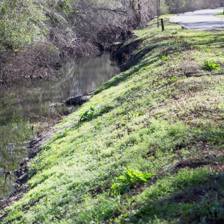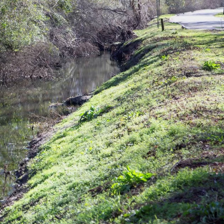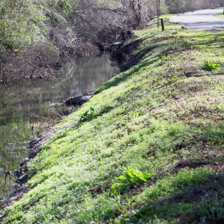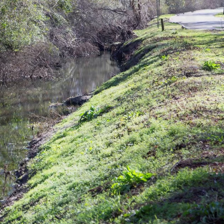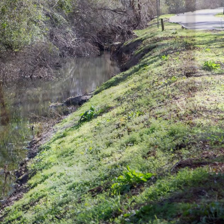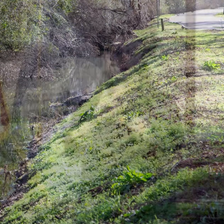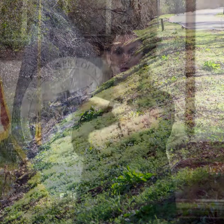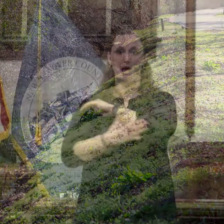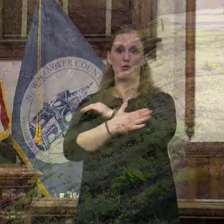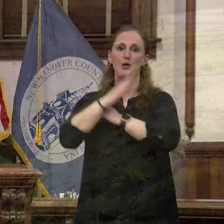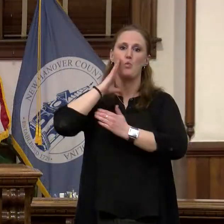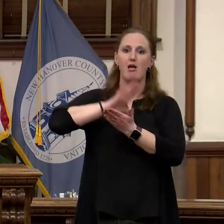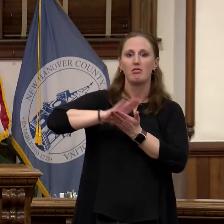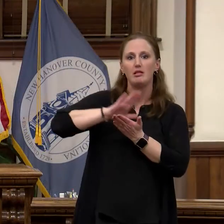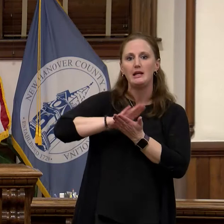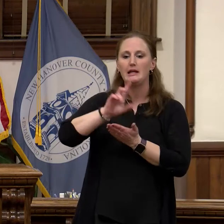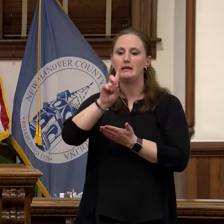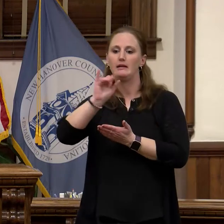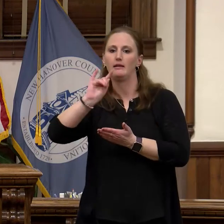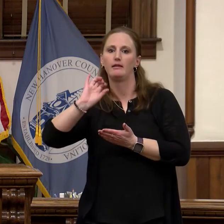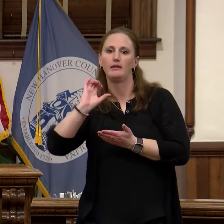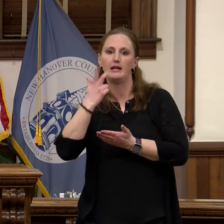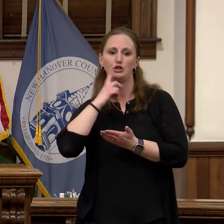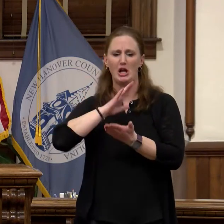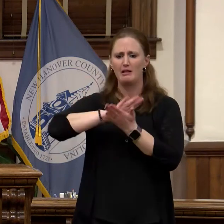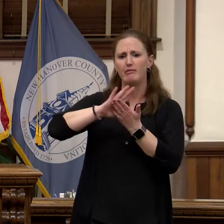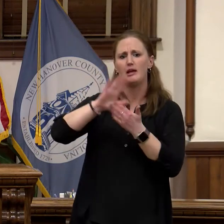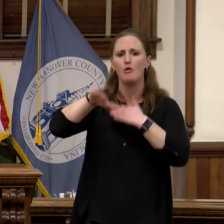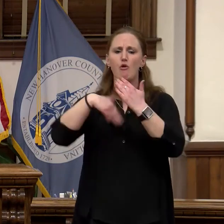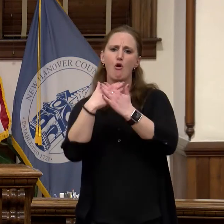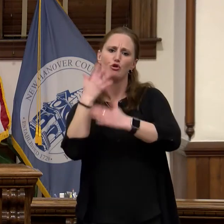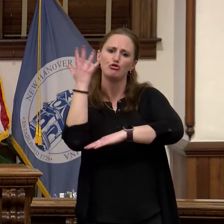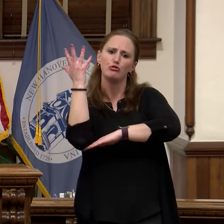runoff. It was sure we move forward with more resilient storm water management